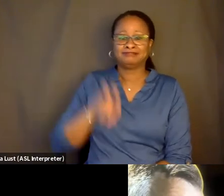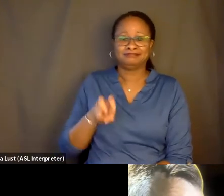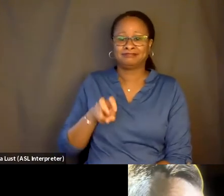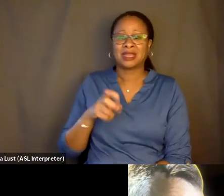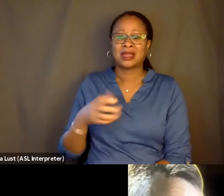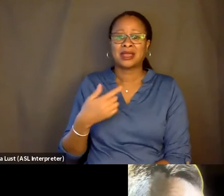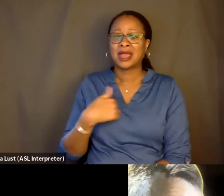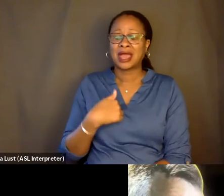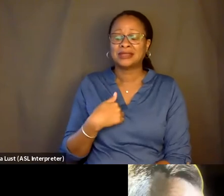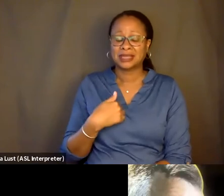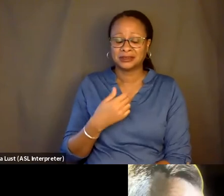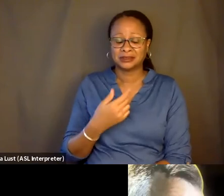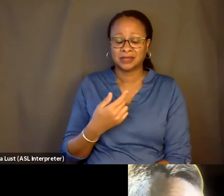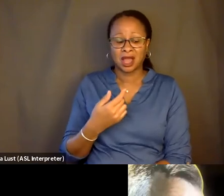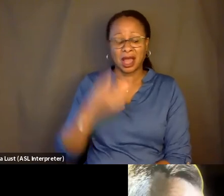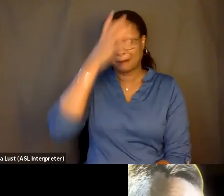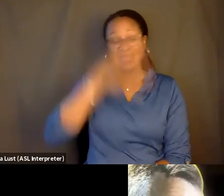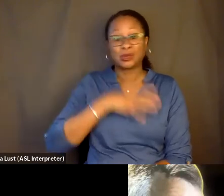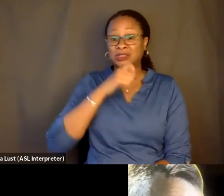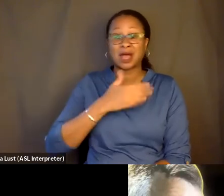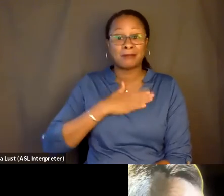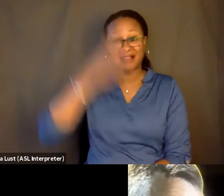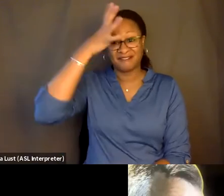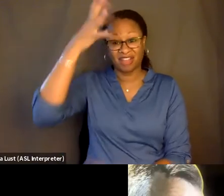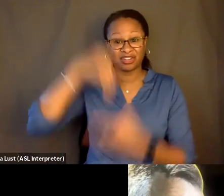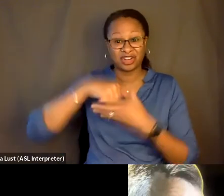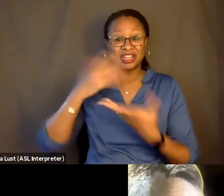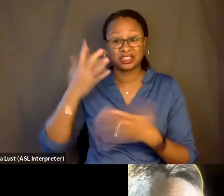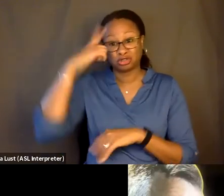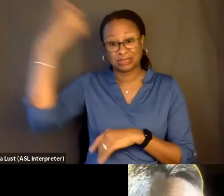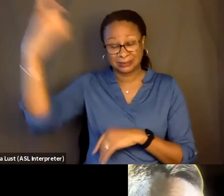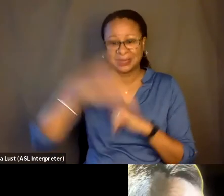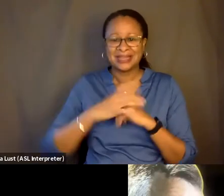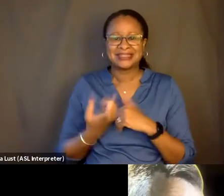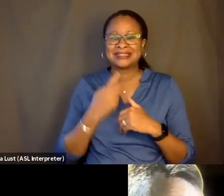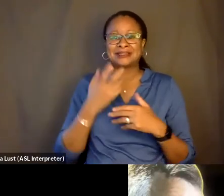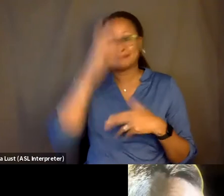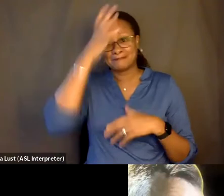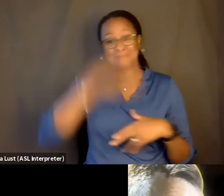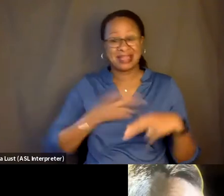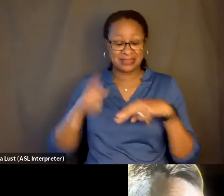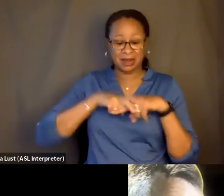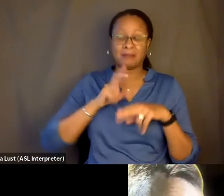and I'm not dead yet. And dad and I love to talk about dreams in the same way that we love to talk about cinema.